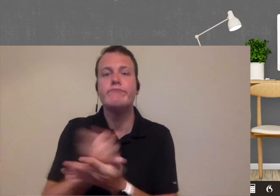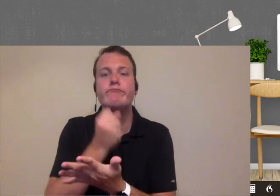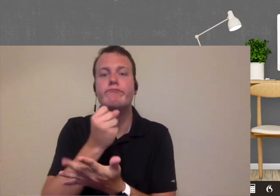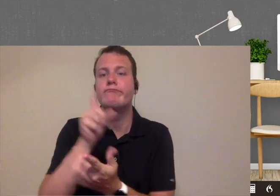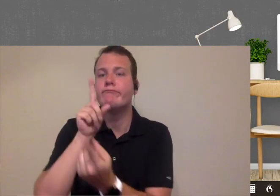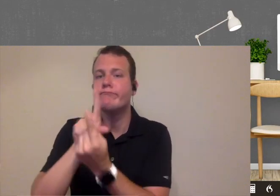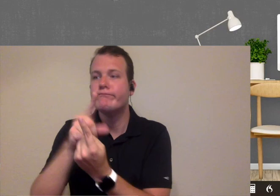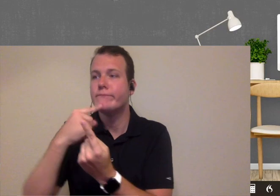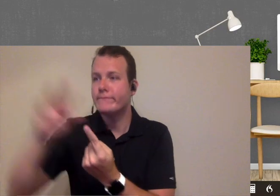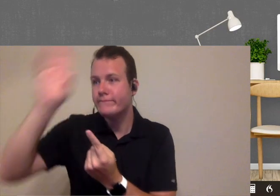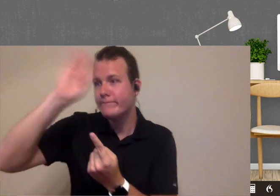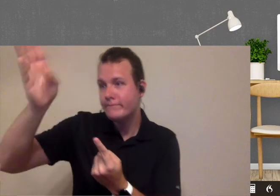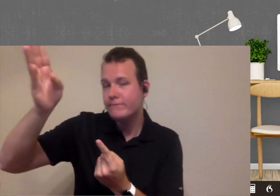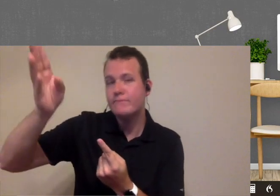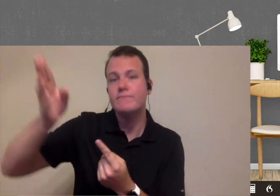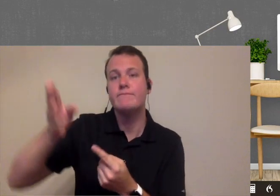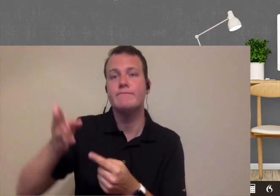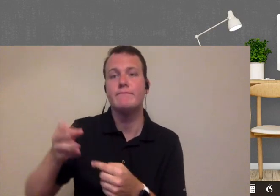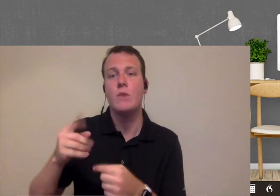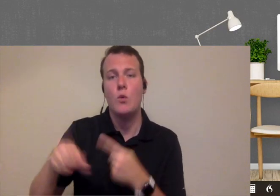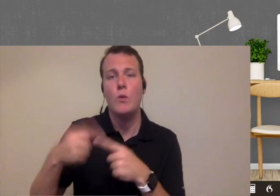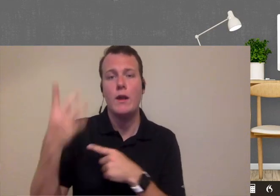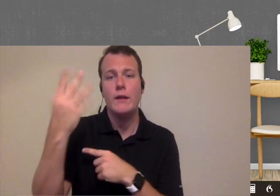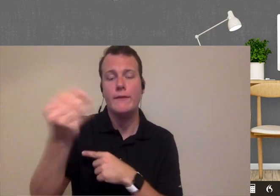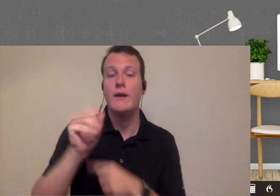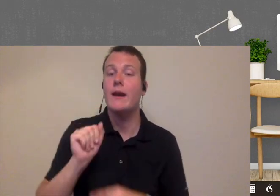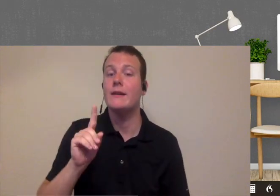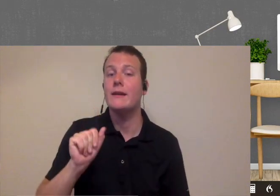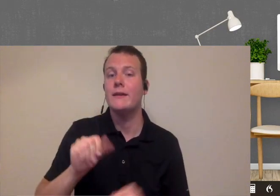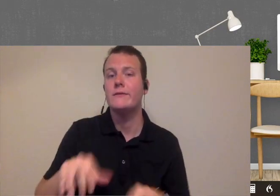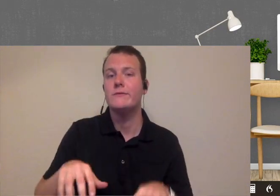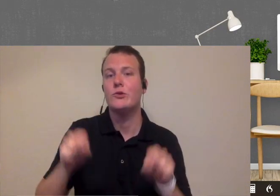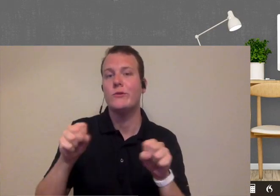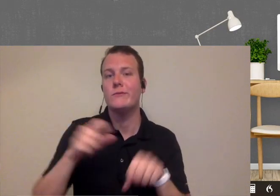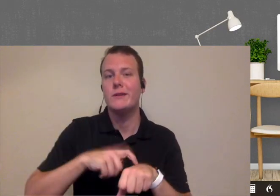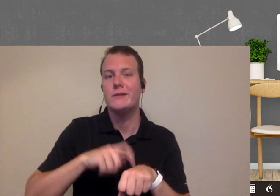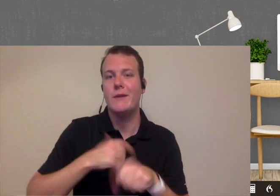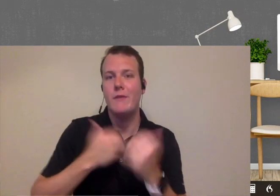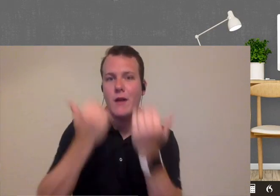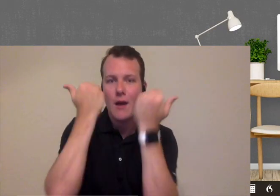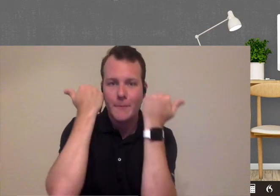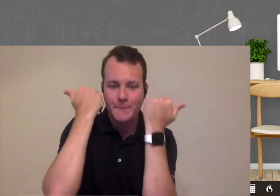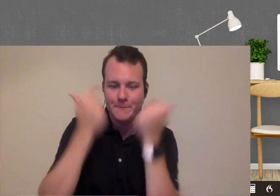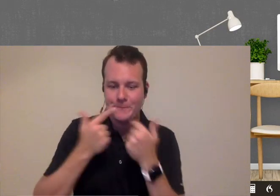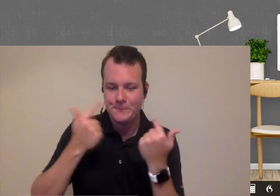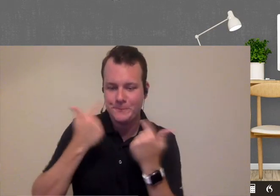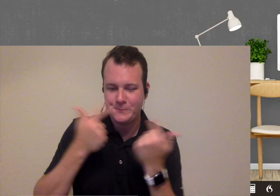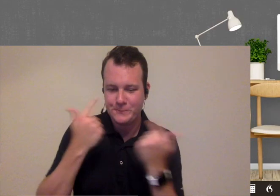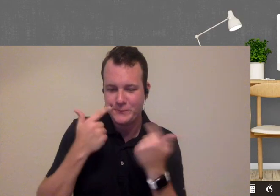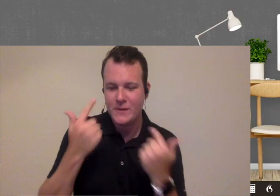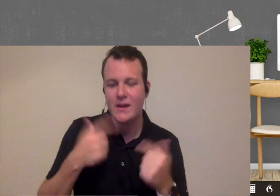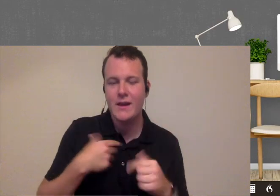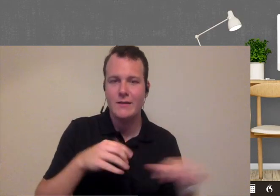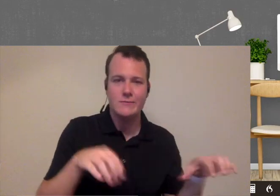way out and say hi to them anyway because a DA took up so much of my time